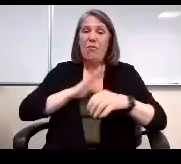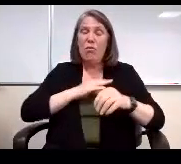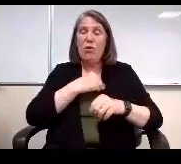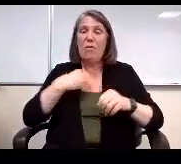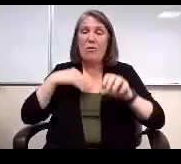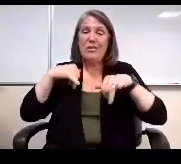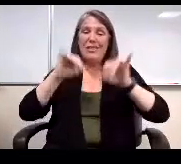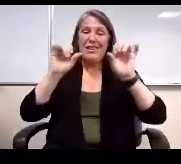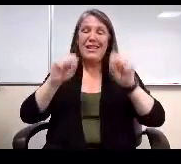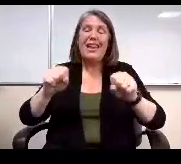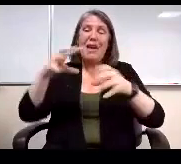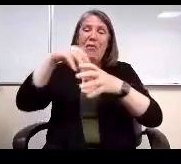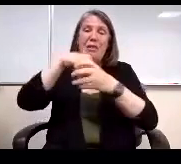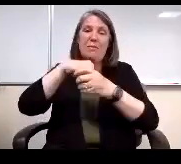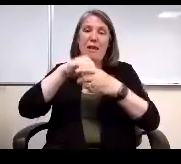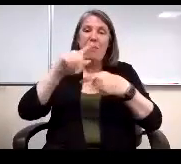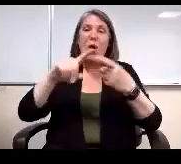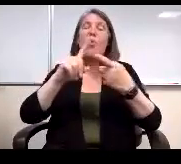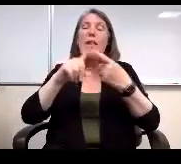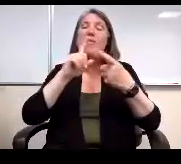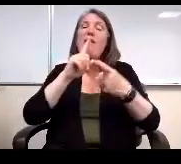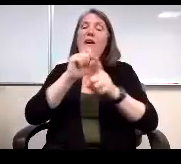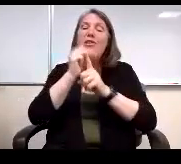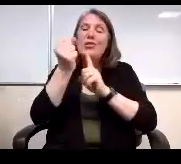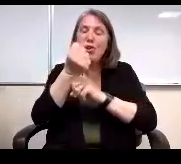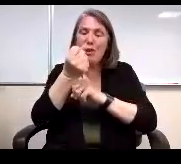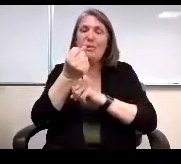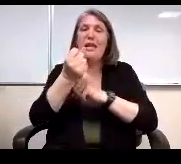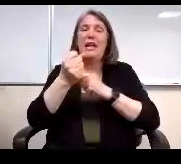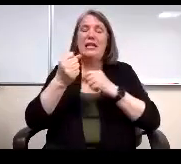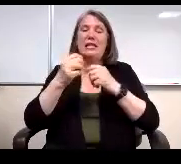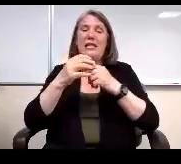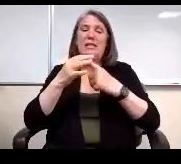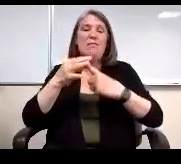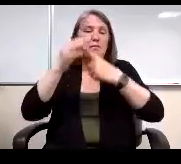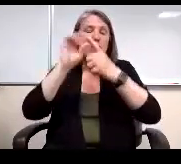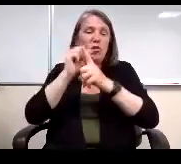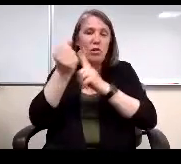When there are extenuating circumstances and and, for instance we had one.